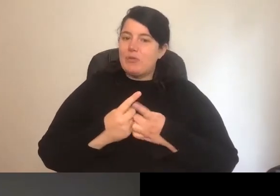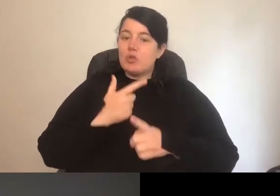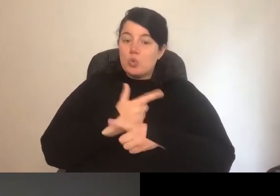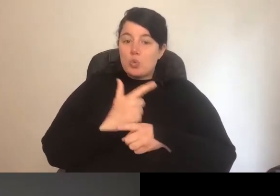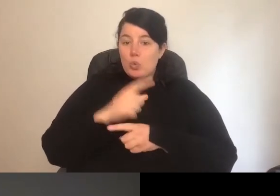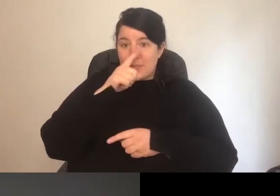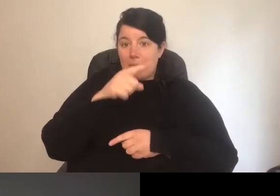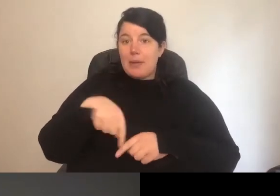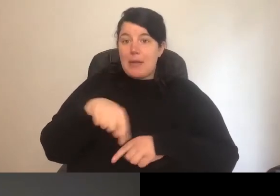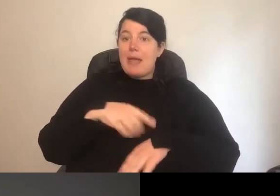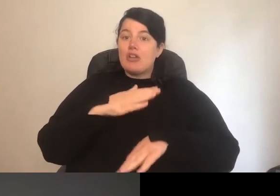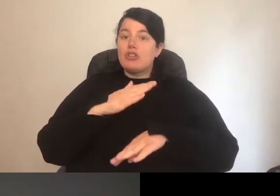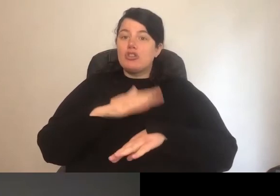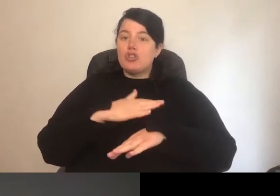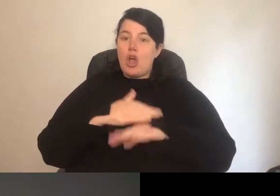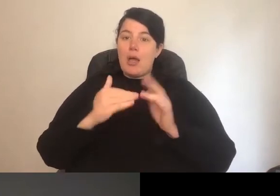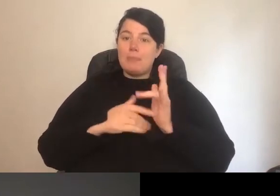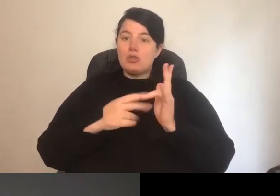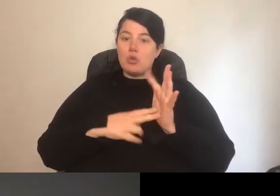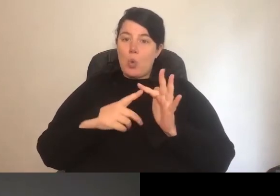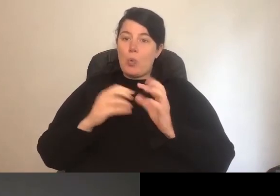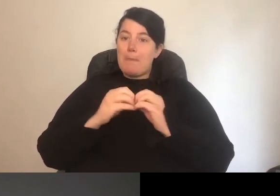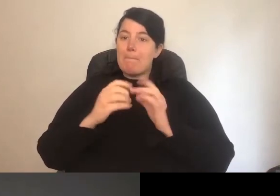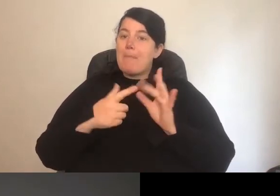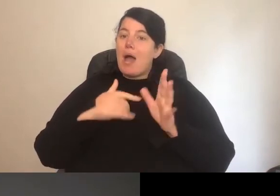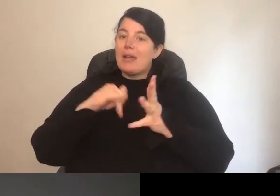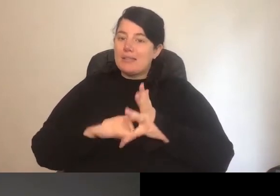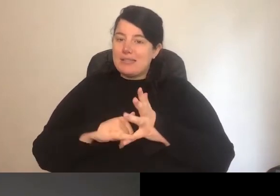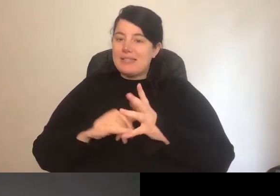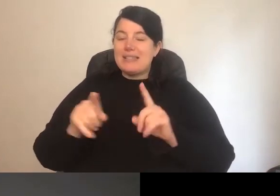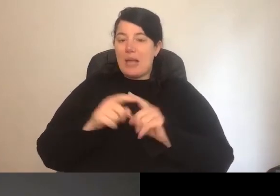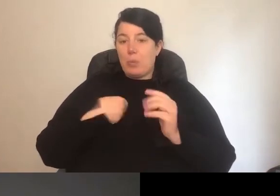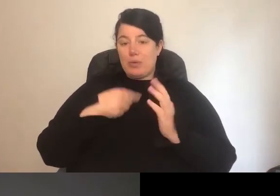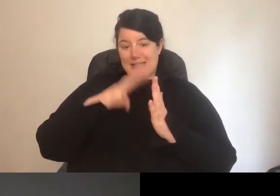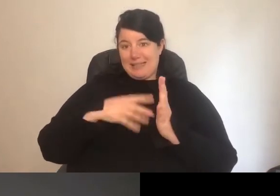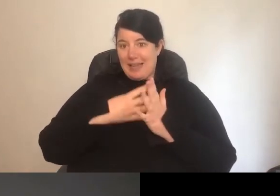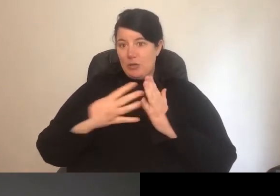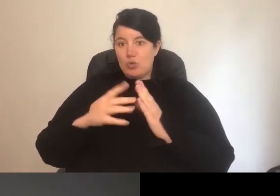time zone bias, similar to when we schedule remote work drinks on a